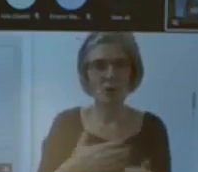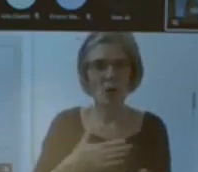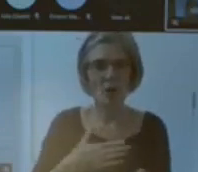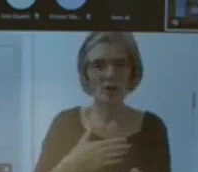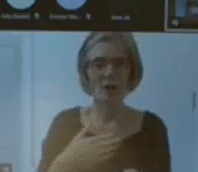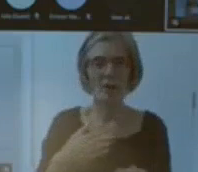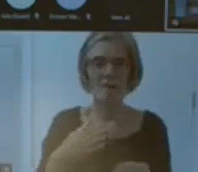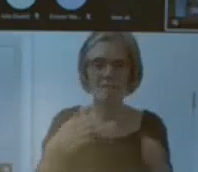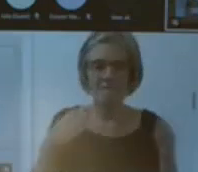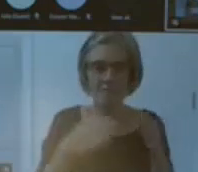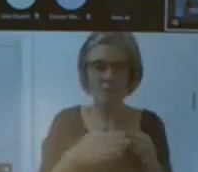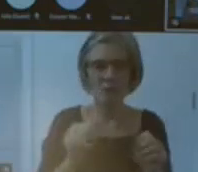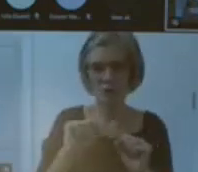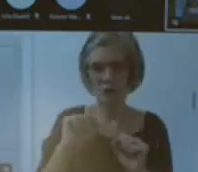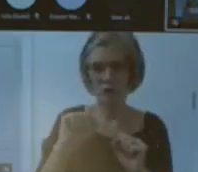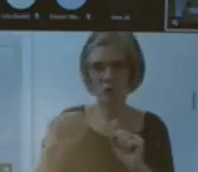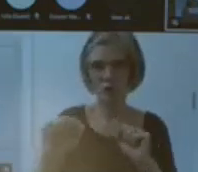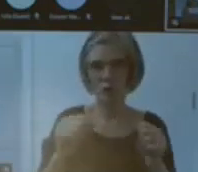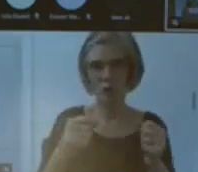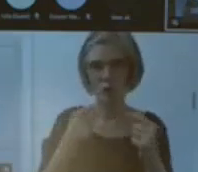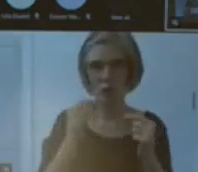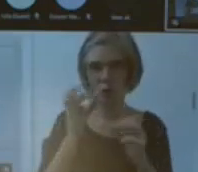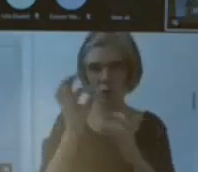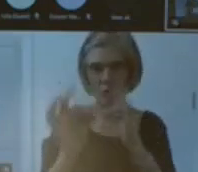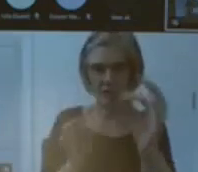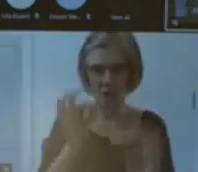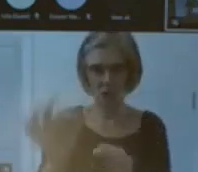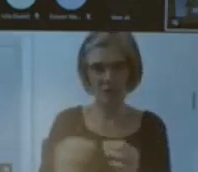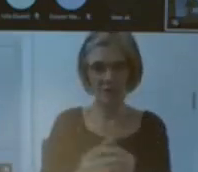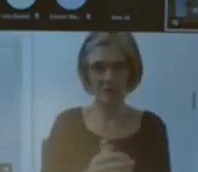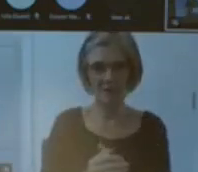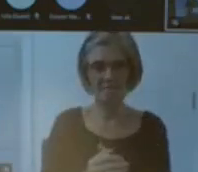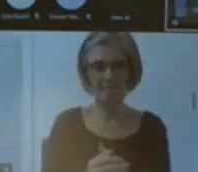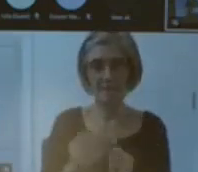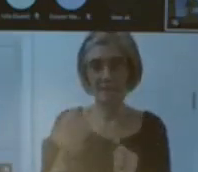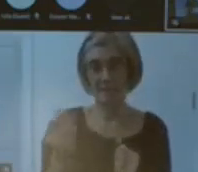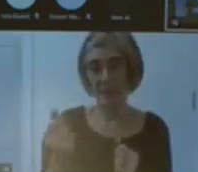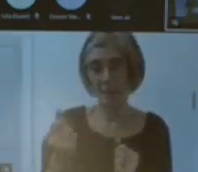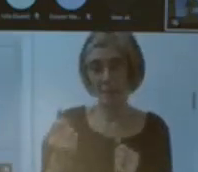from slid but then opportunity to take some from both our audience here if we want to stand up that